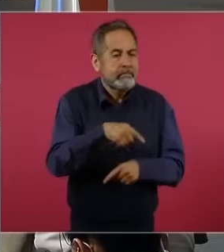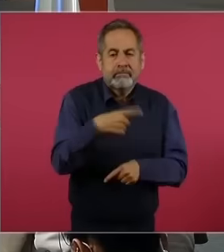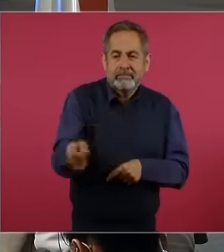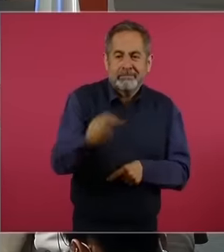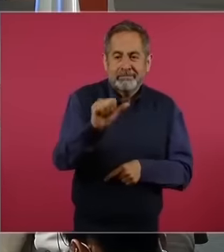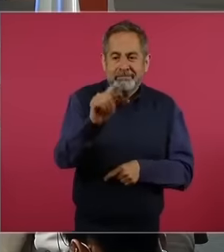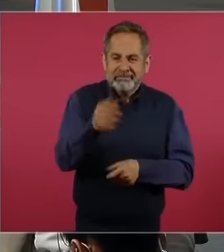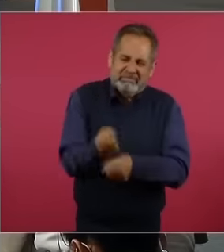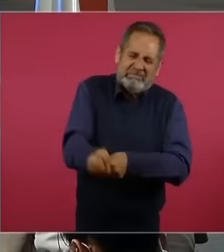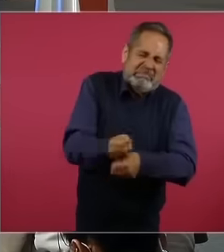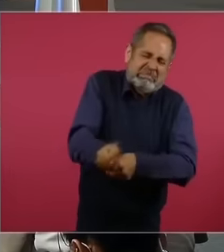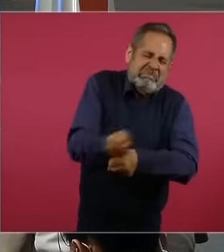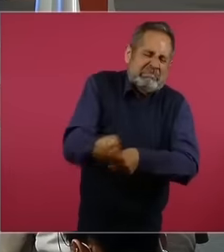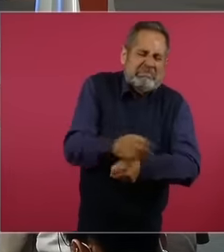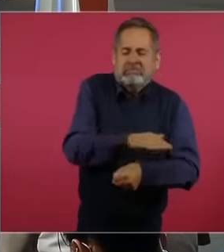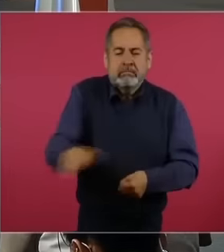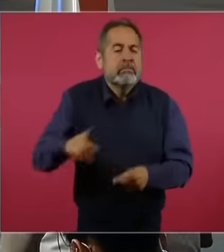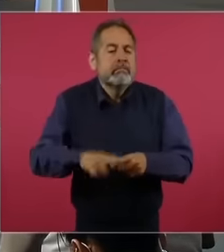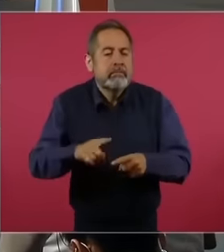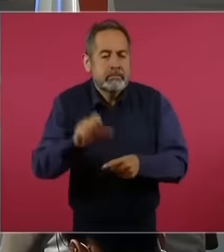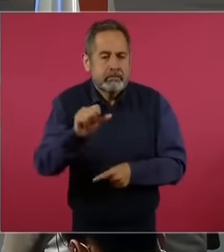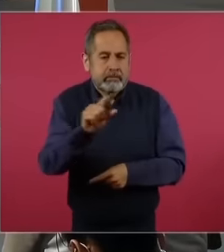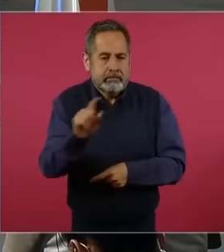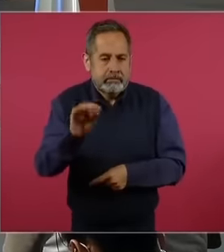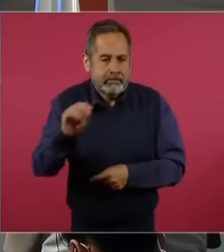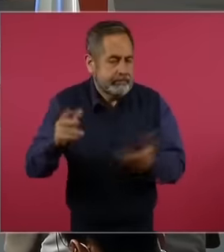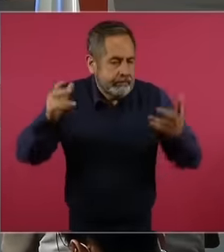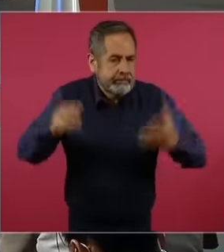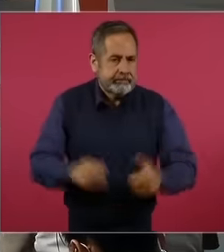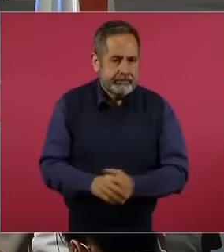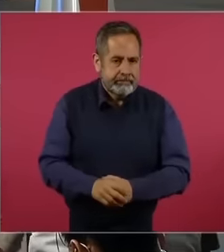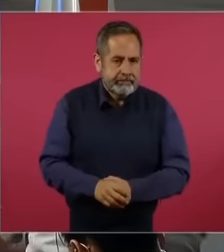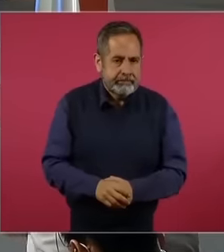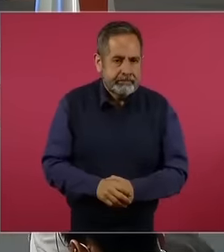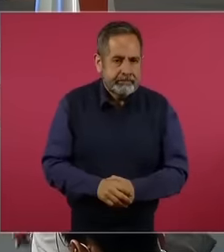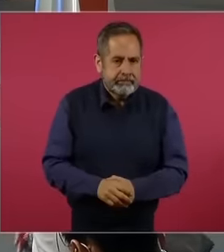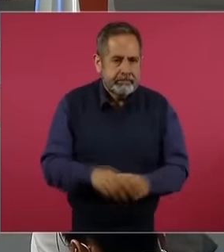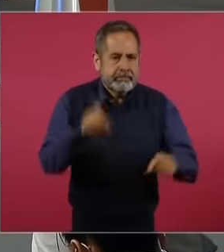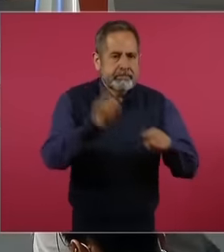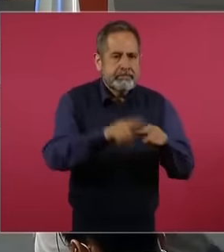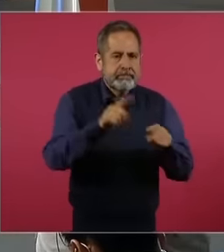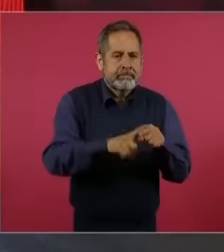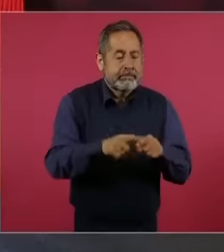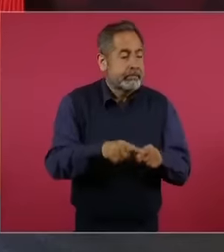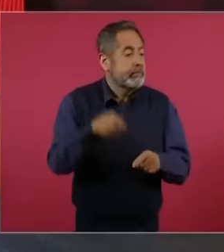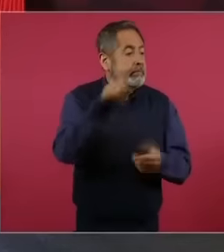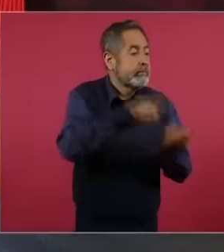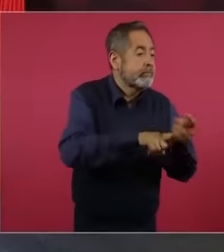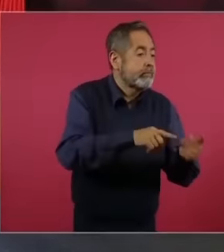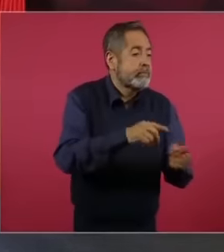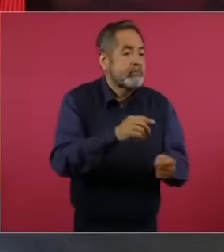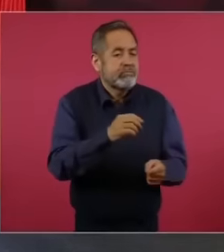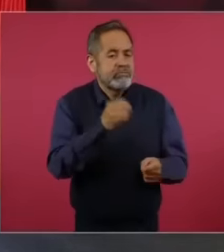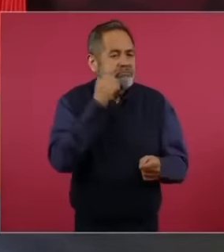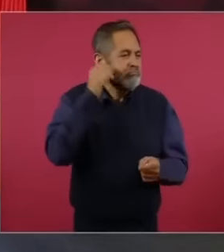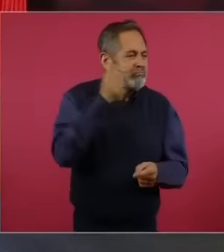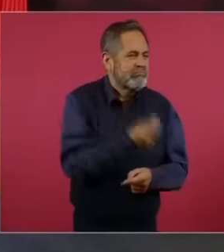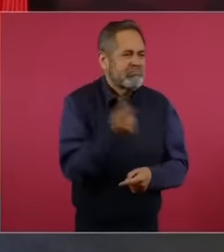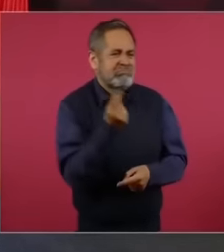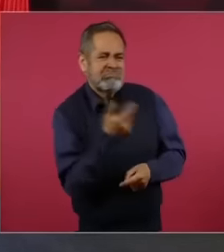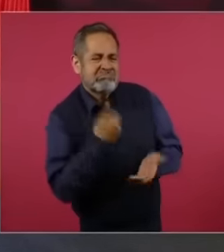Cedillo who expelled ministers Cedillo but